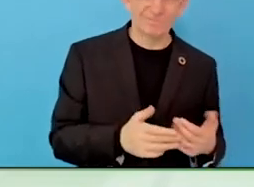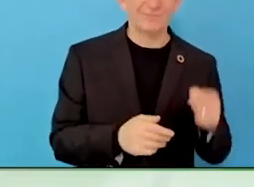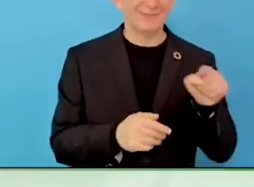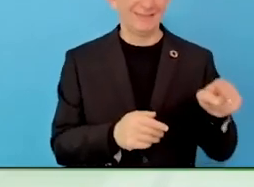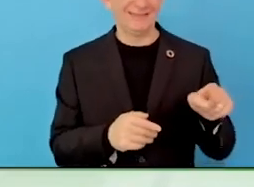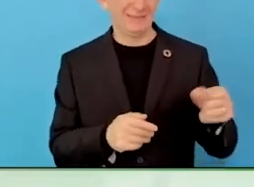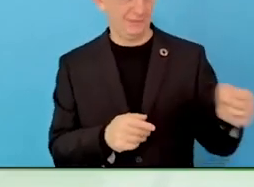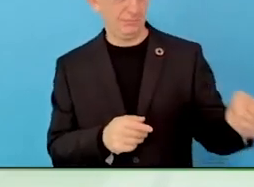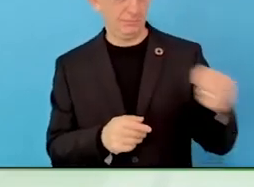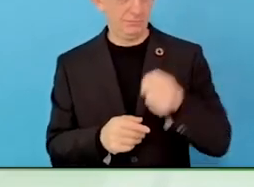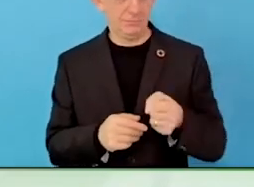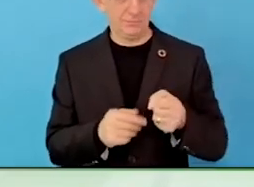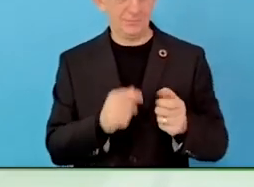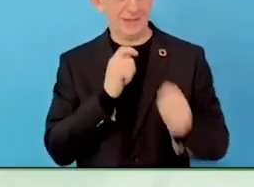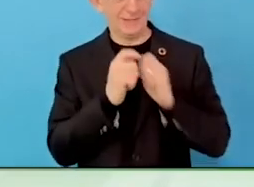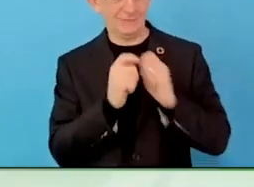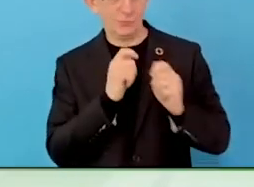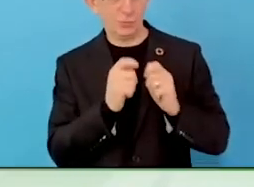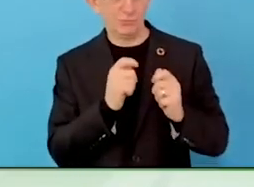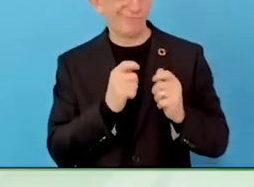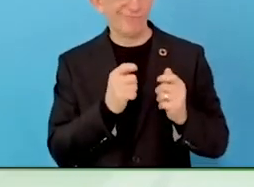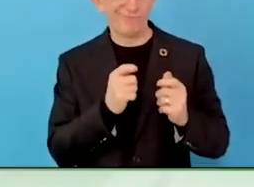were doing regarding accessing talent of people.